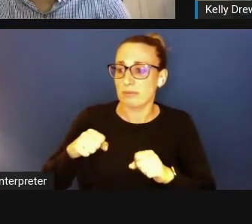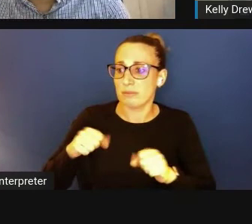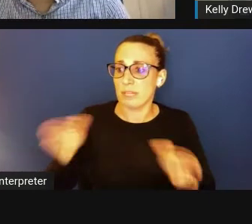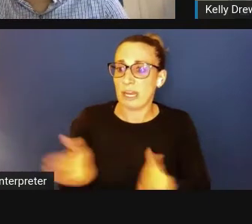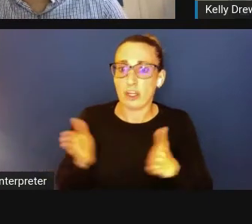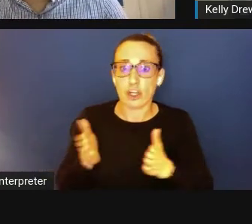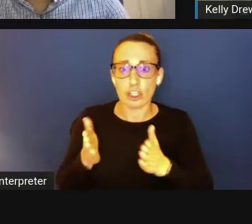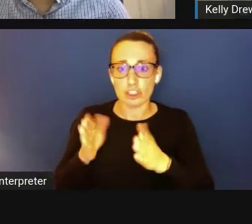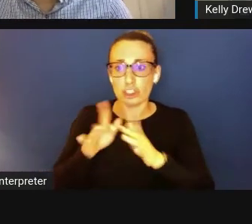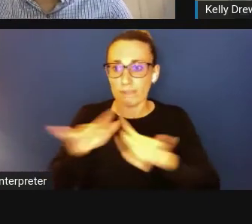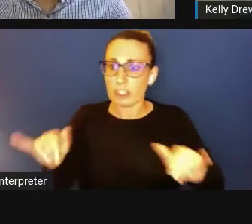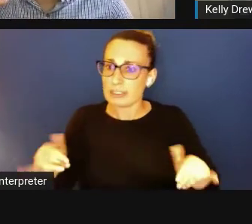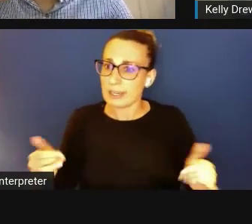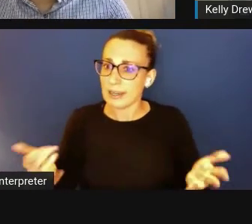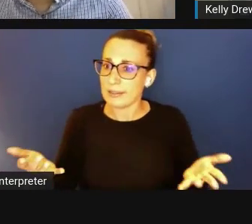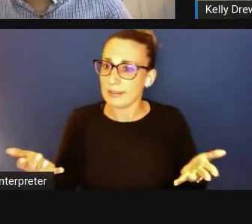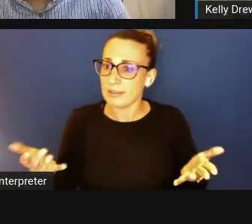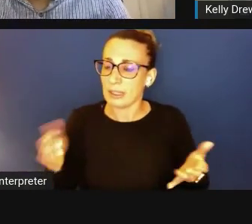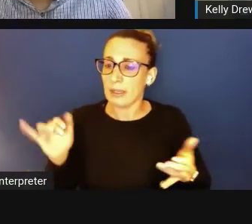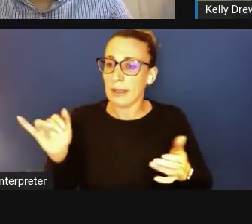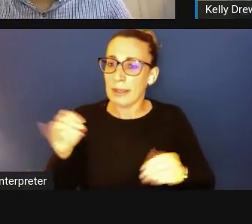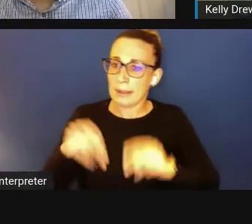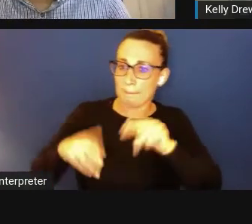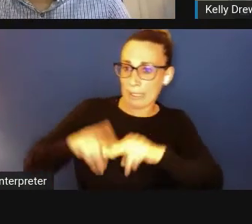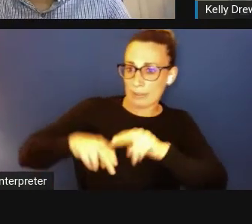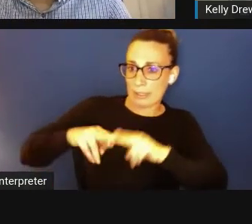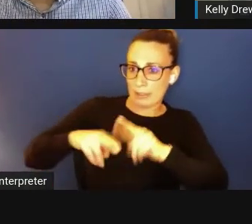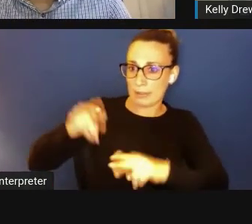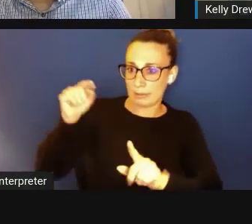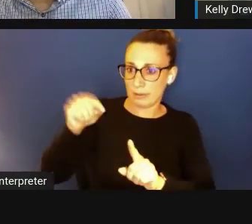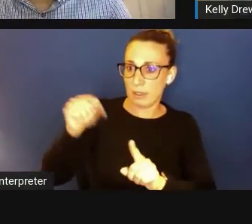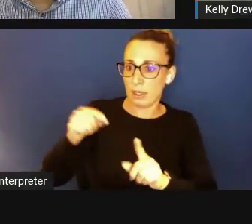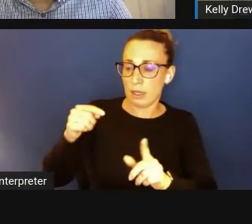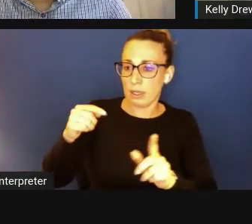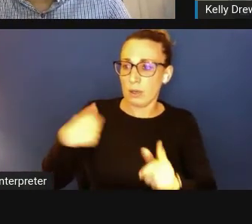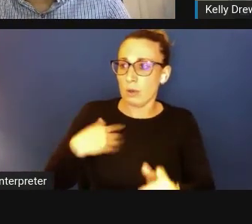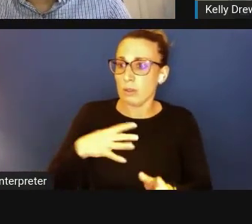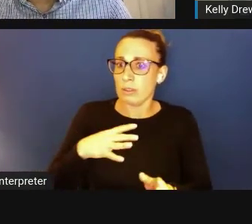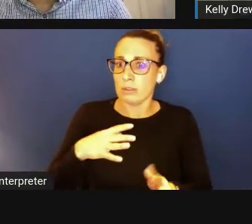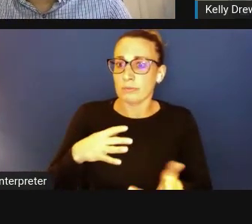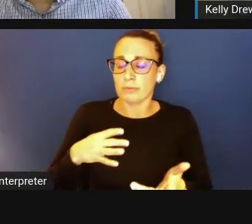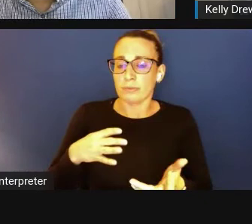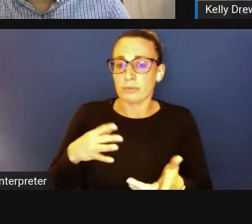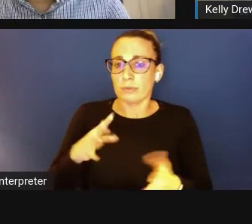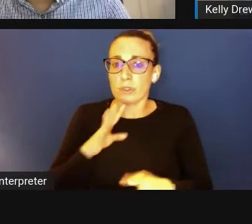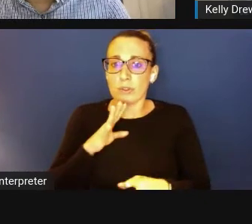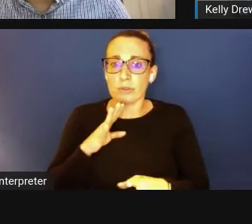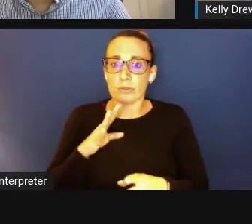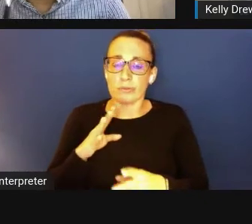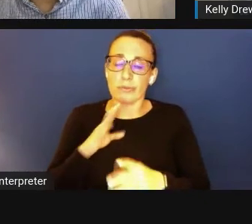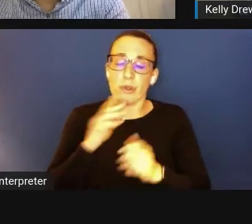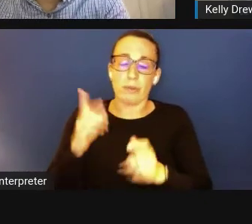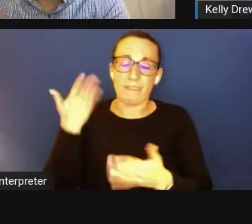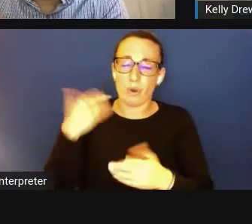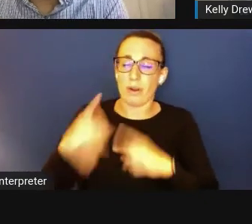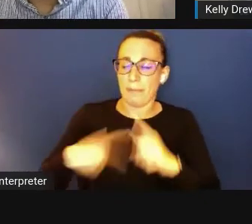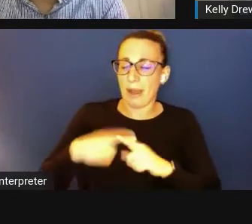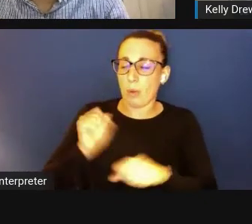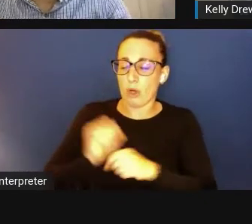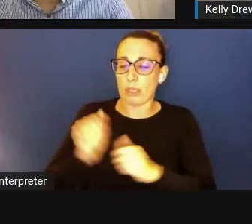And one way we talked about it is working with MSIs, and that's one way of getting those into the fold,